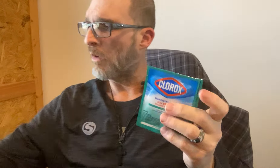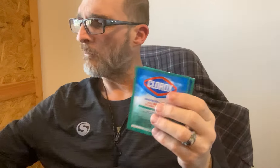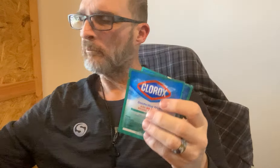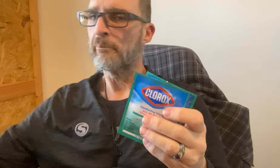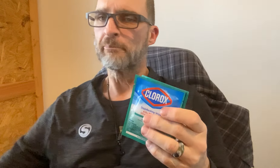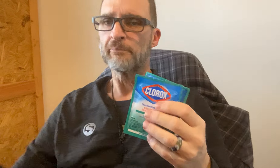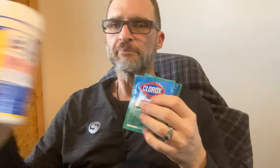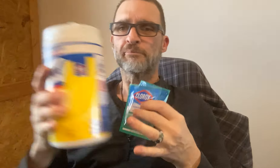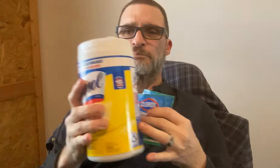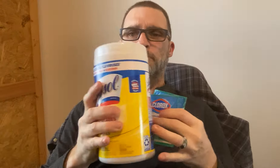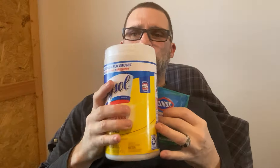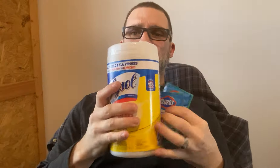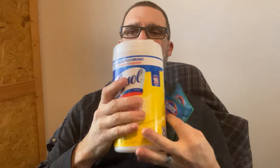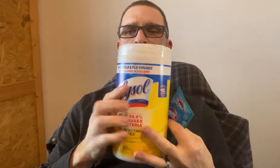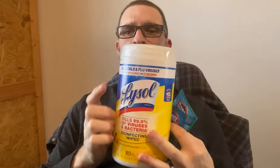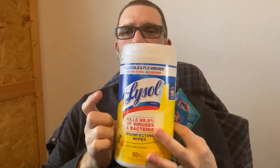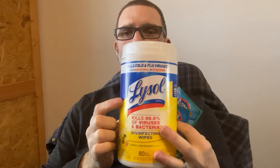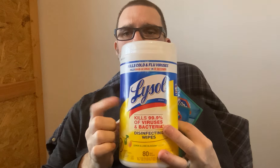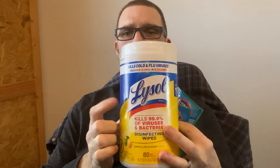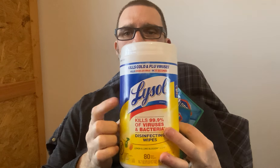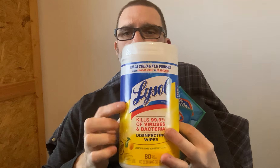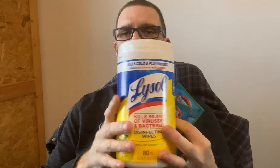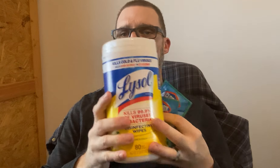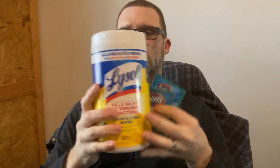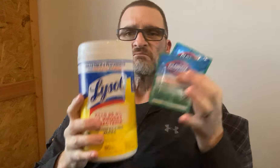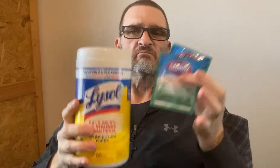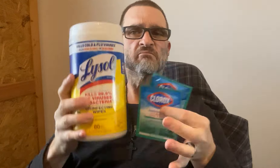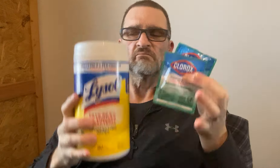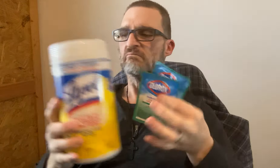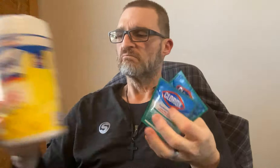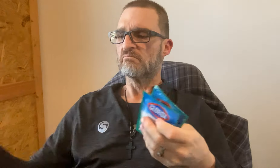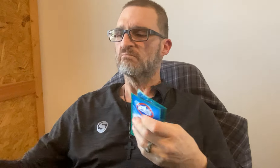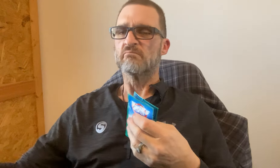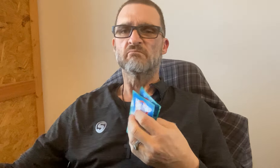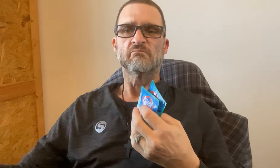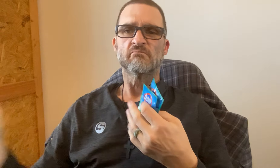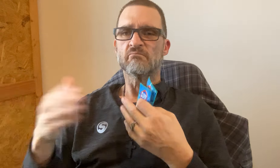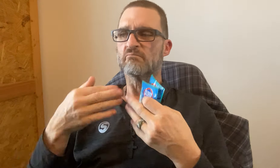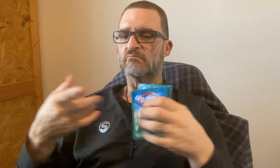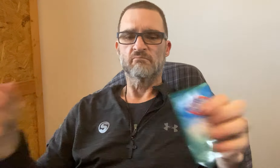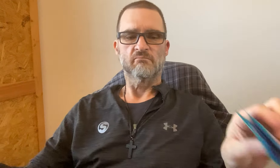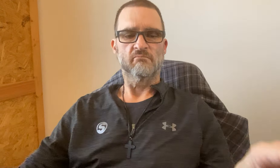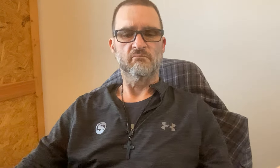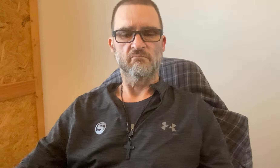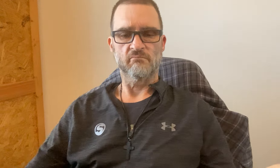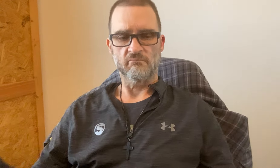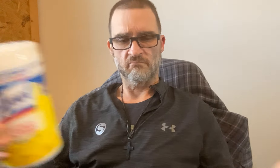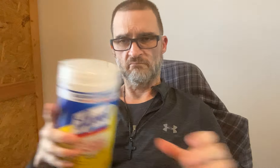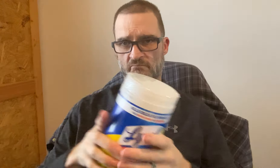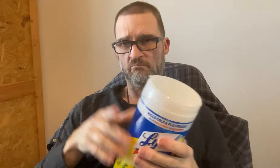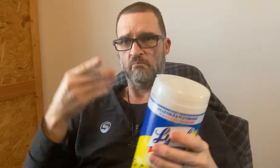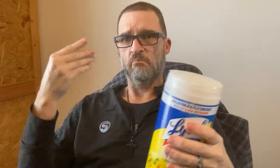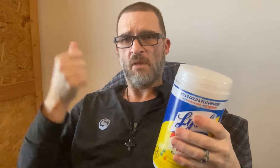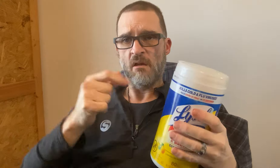These small mini size wipes or cases of wipes. Either one, it doesn't matter.